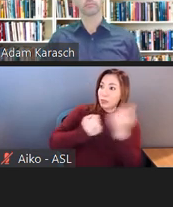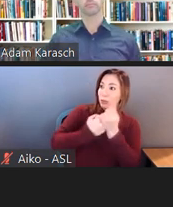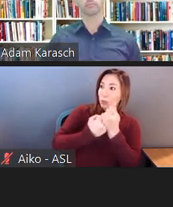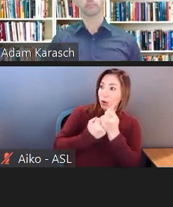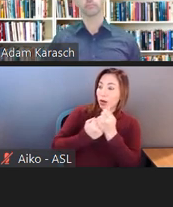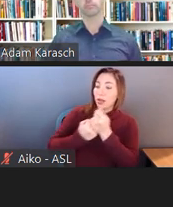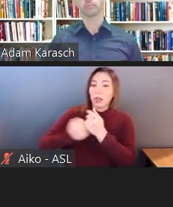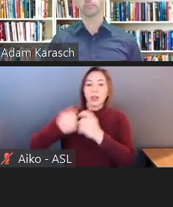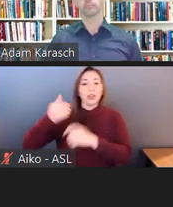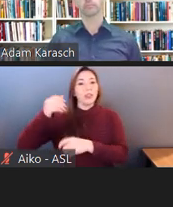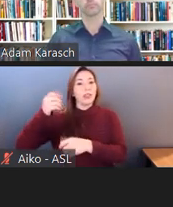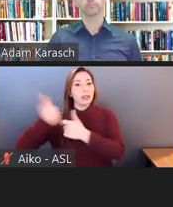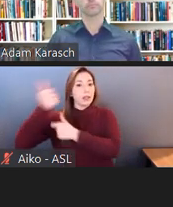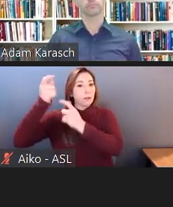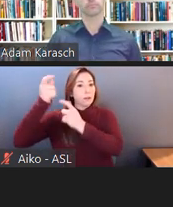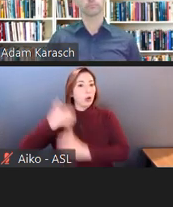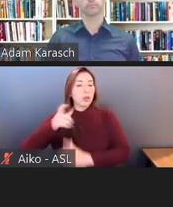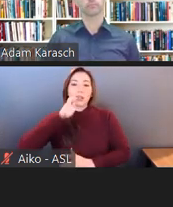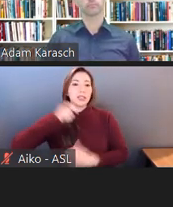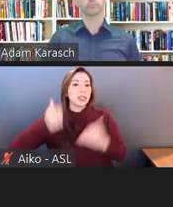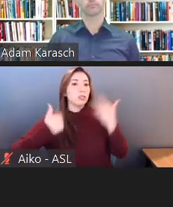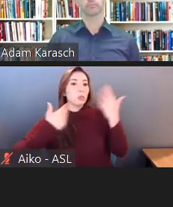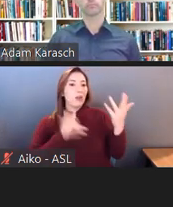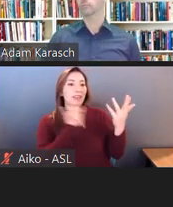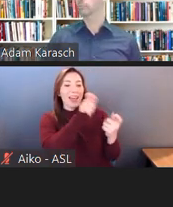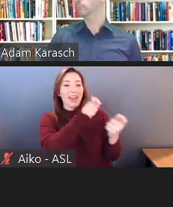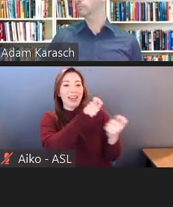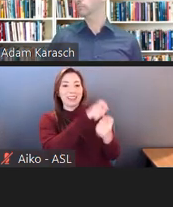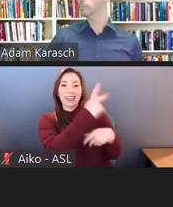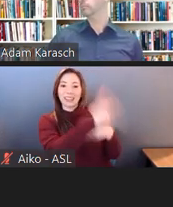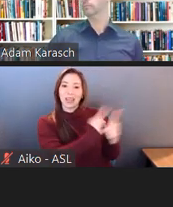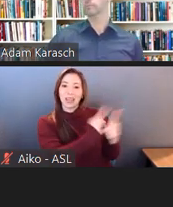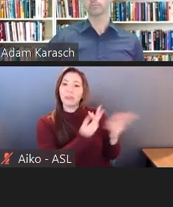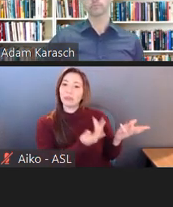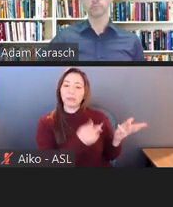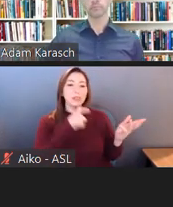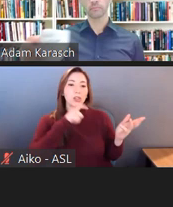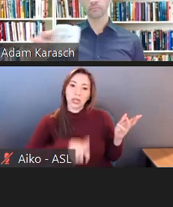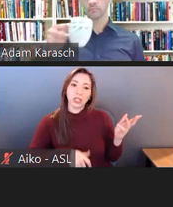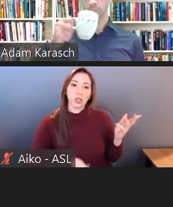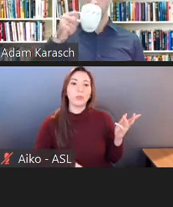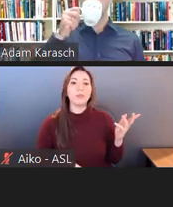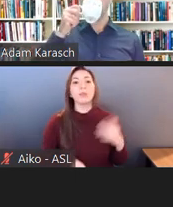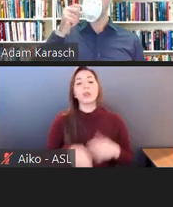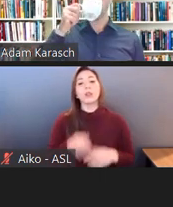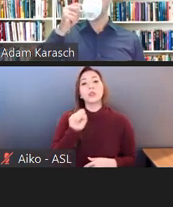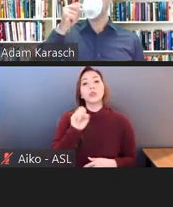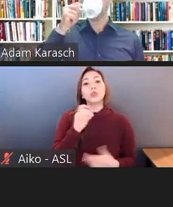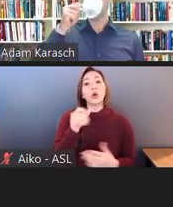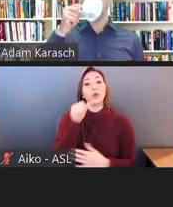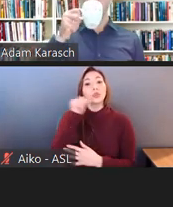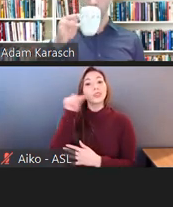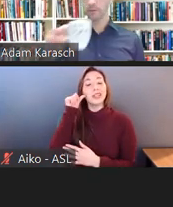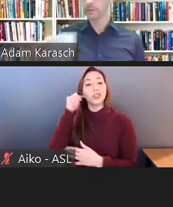For those of you who may have attended our seminar yesterday on public accommodations, one very important concept